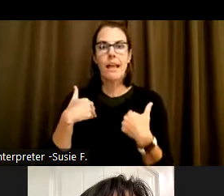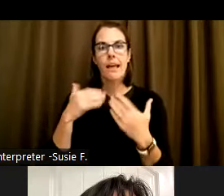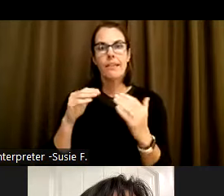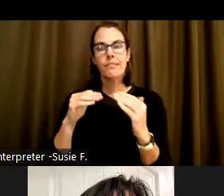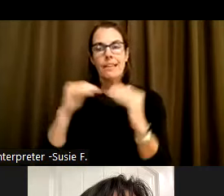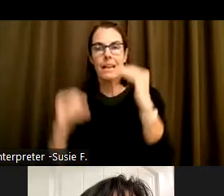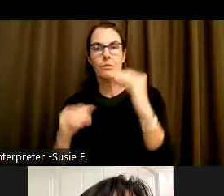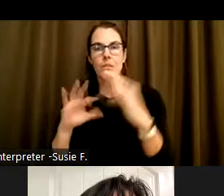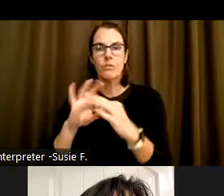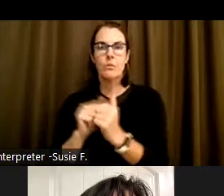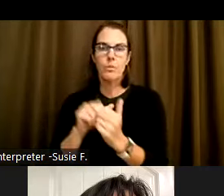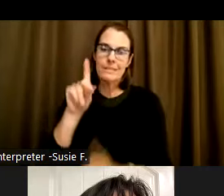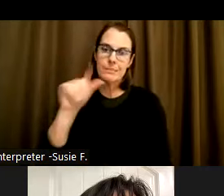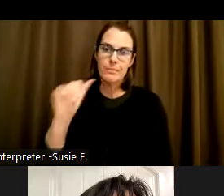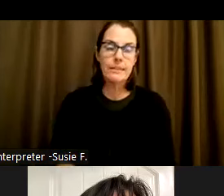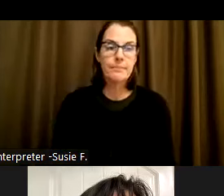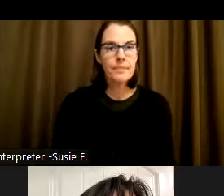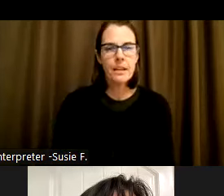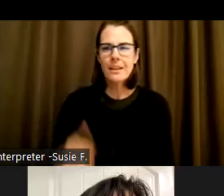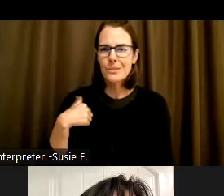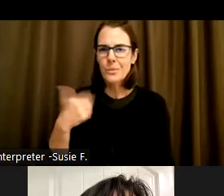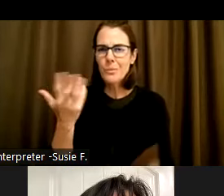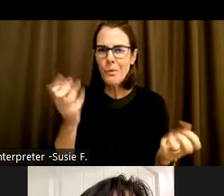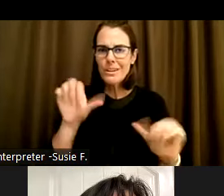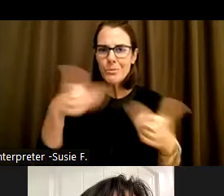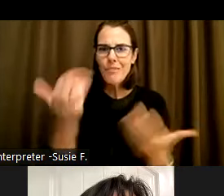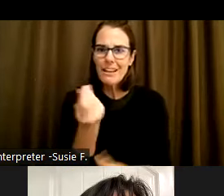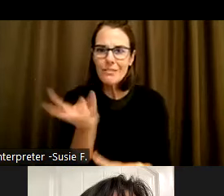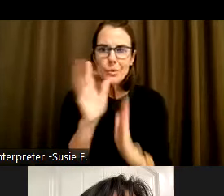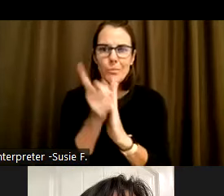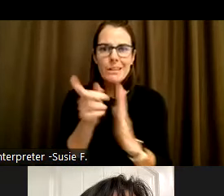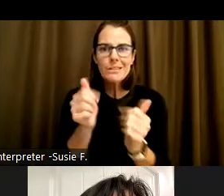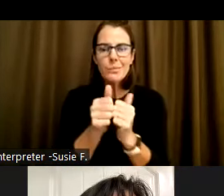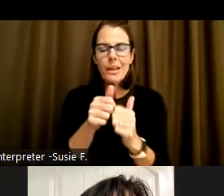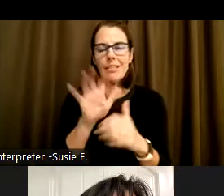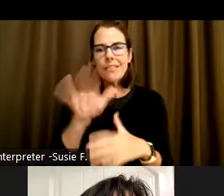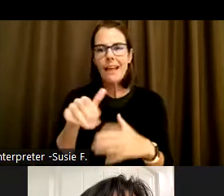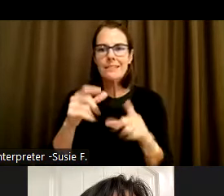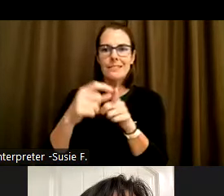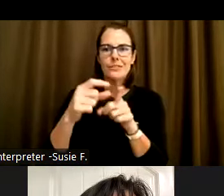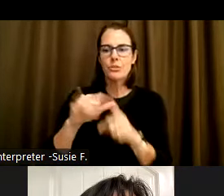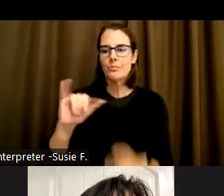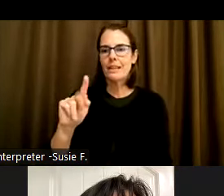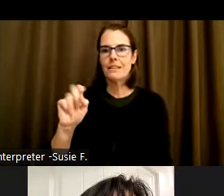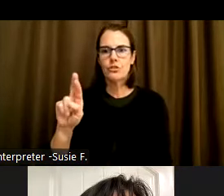We want to give a few minutes of historical context to the term intersectionality that we use quite often when we talk about diversity,